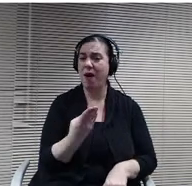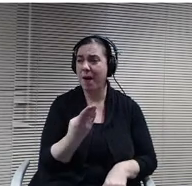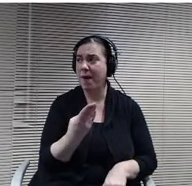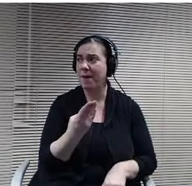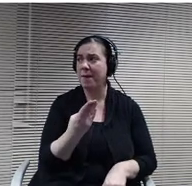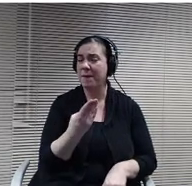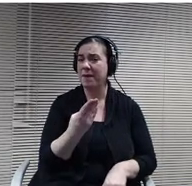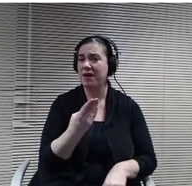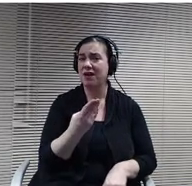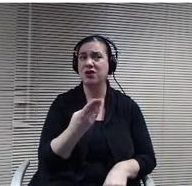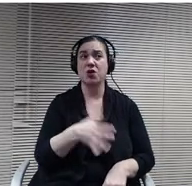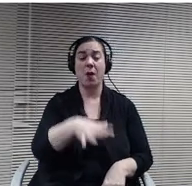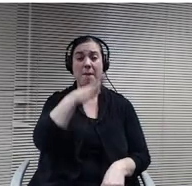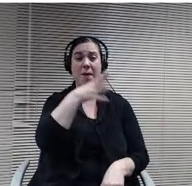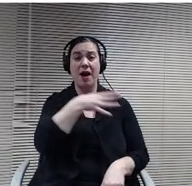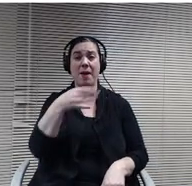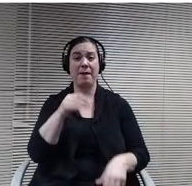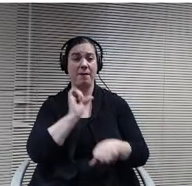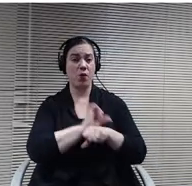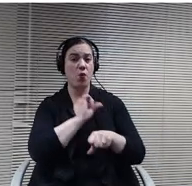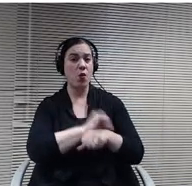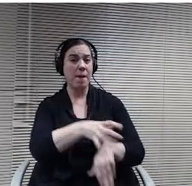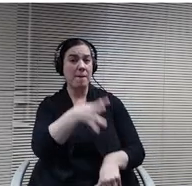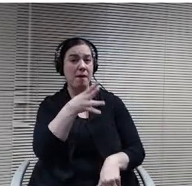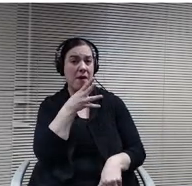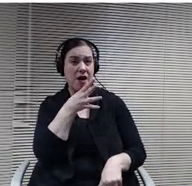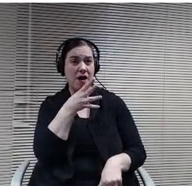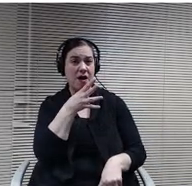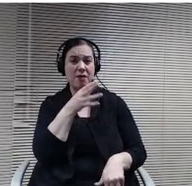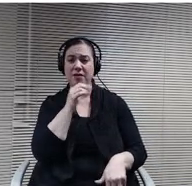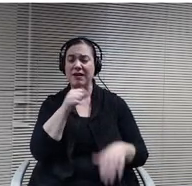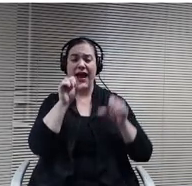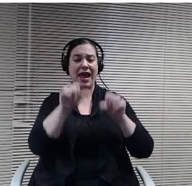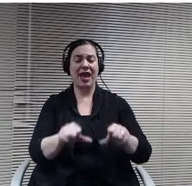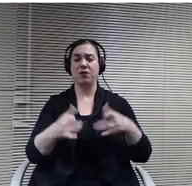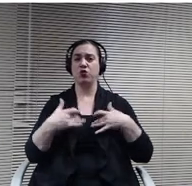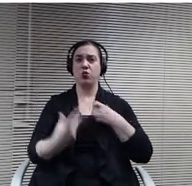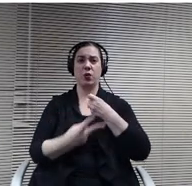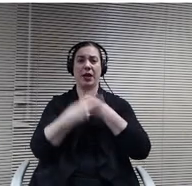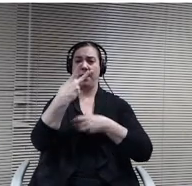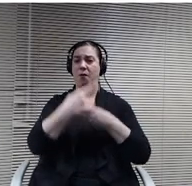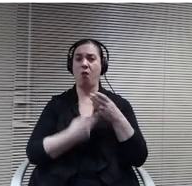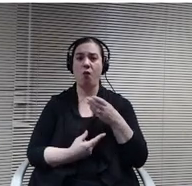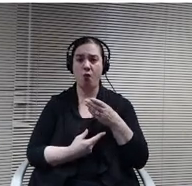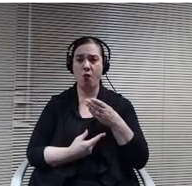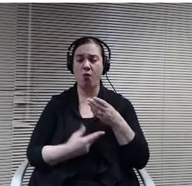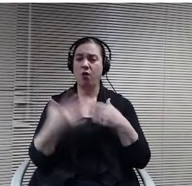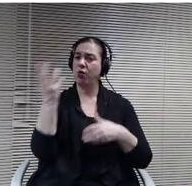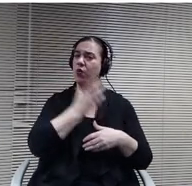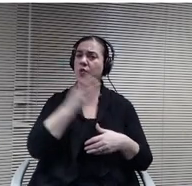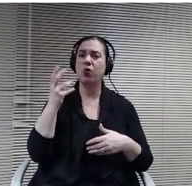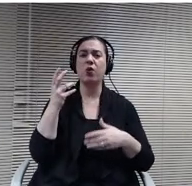they had. They would available to keep both home so. It made a incredible financial impact for them and I know their